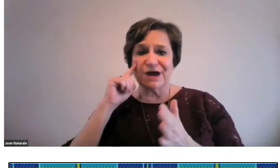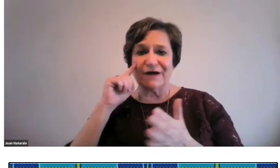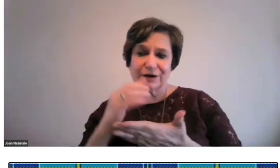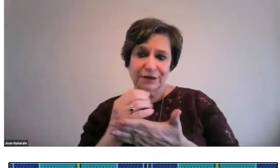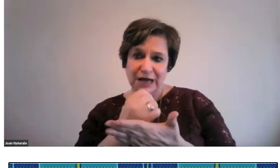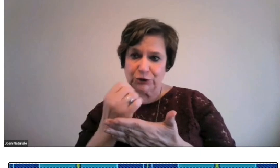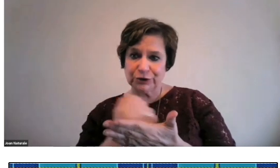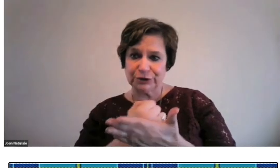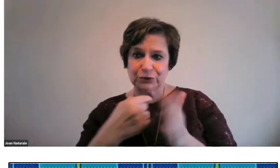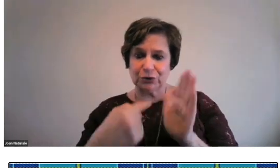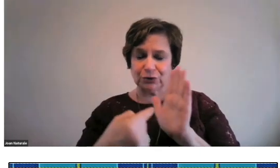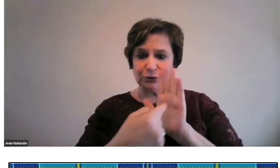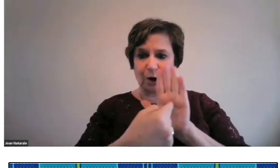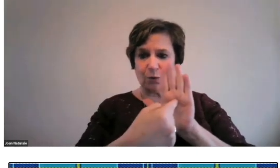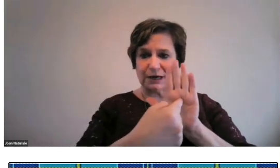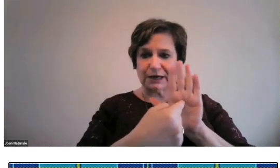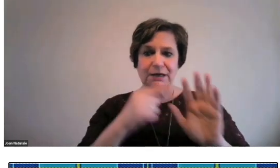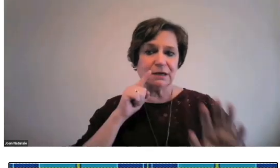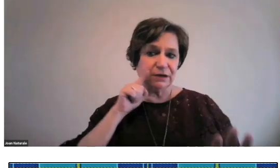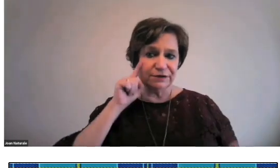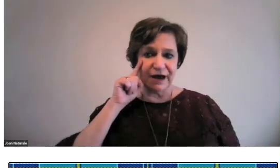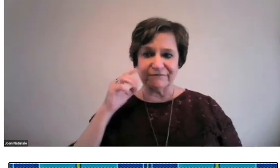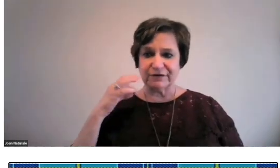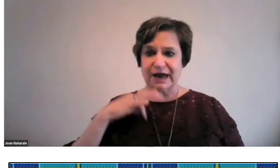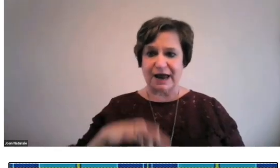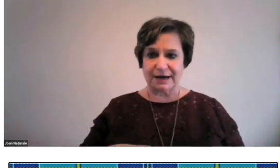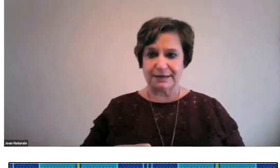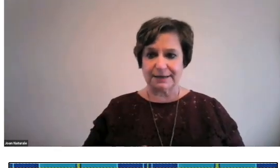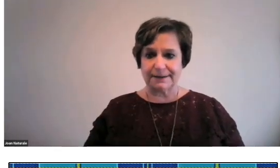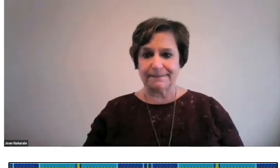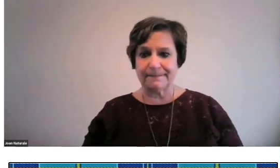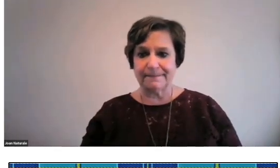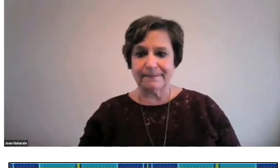Here is some examples of deaf collections showing a deaf gain.